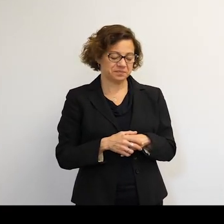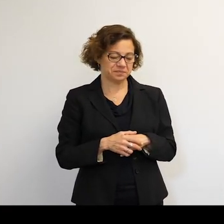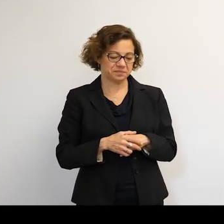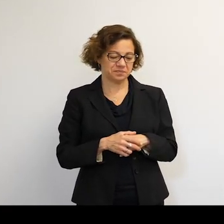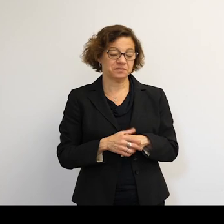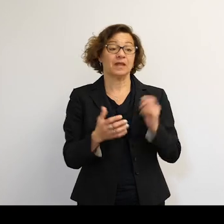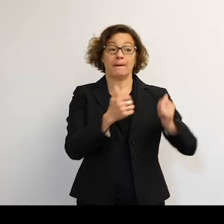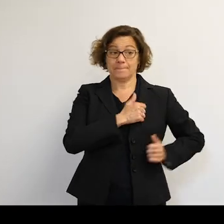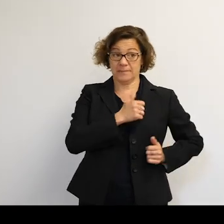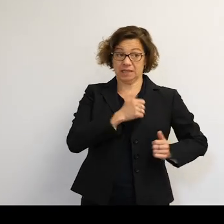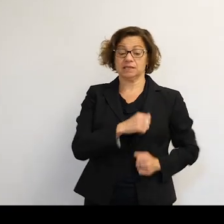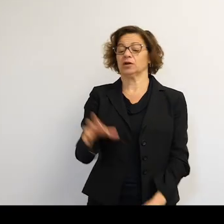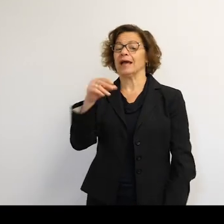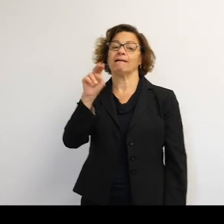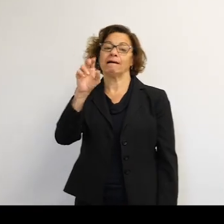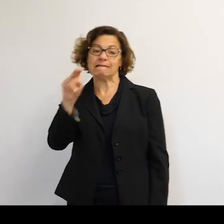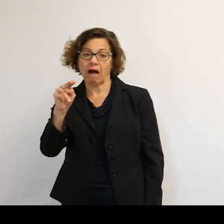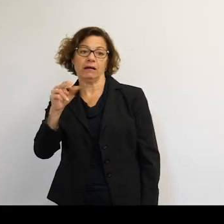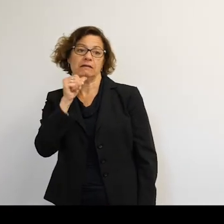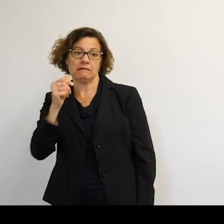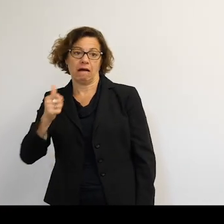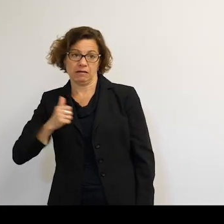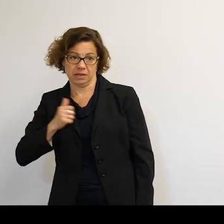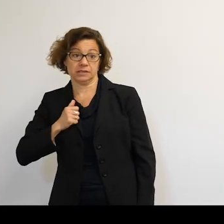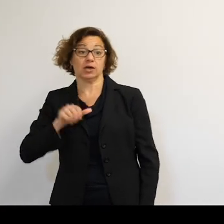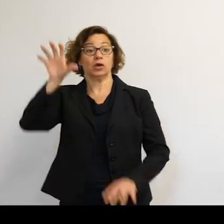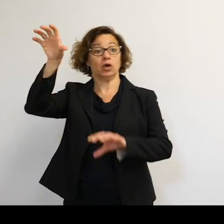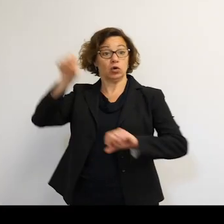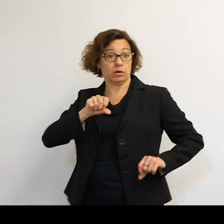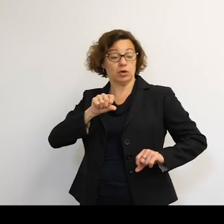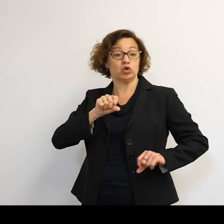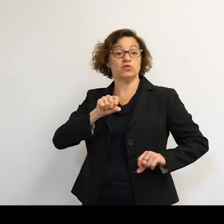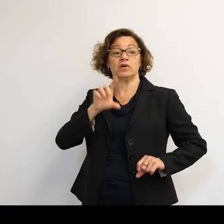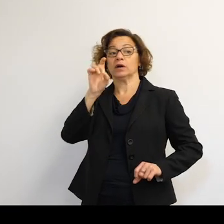a military use and a non-military use. The removed debris, for instance, is a university-based thing.